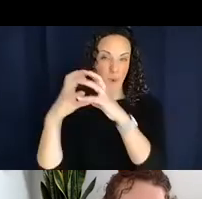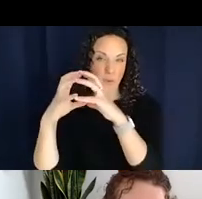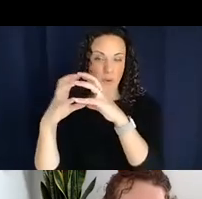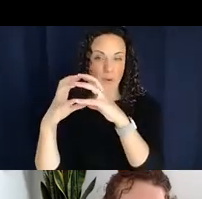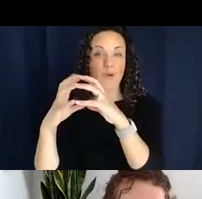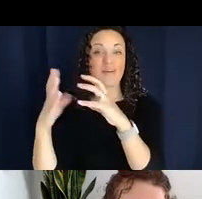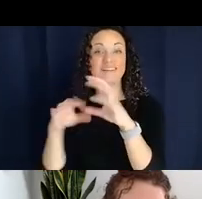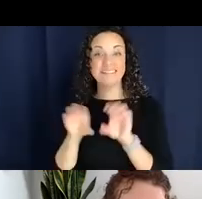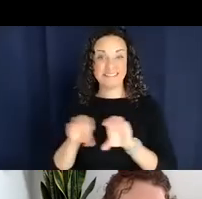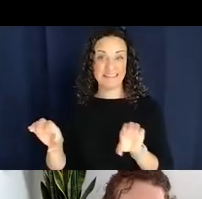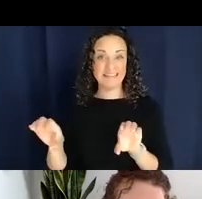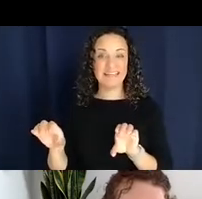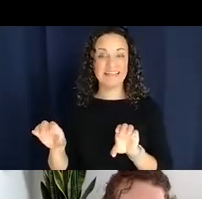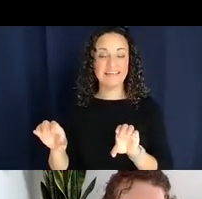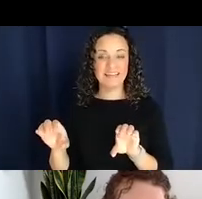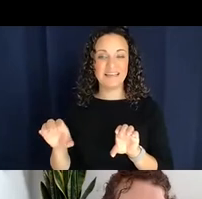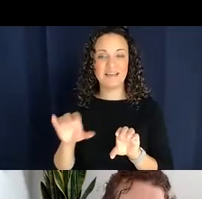it would be yootį́į́ł.